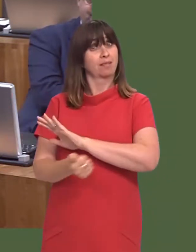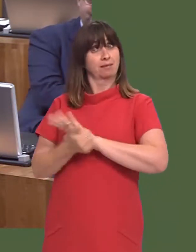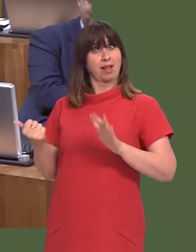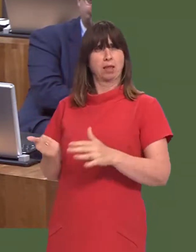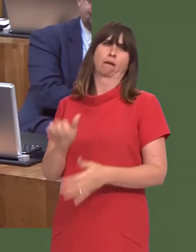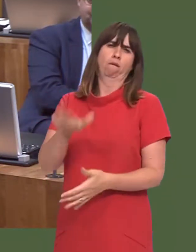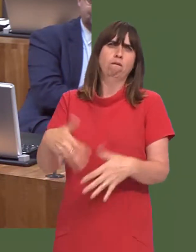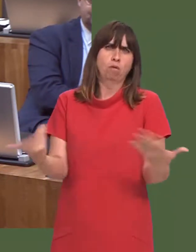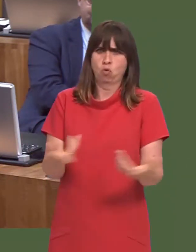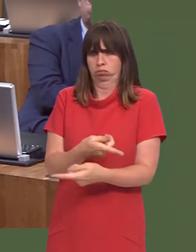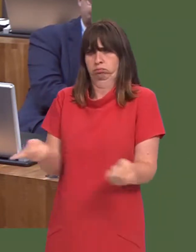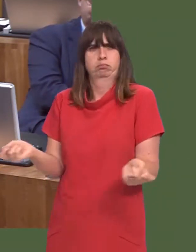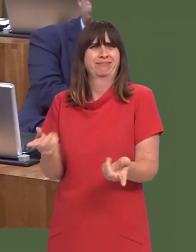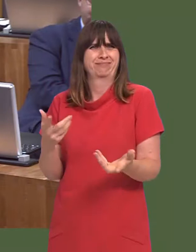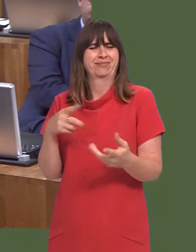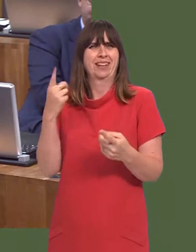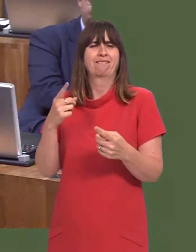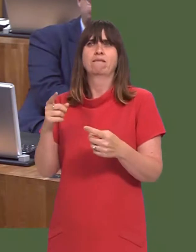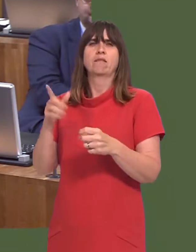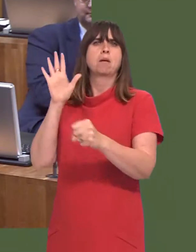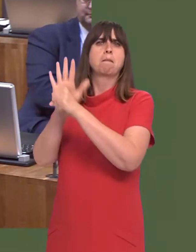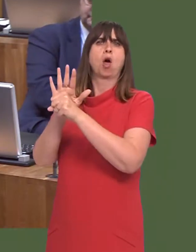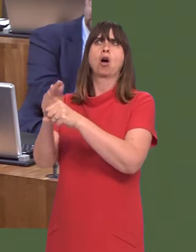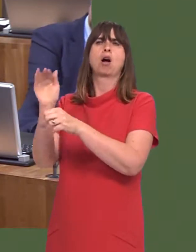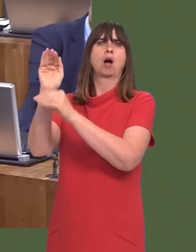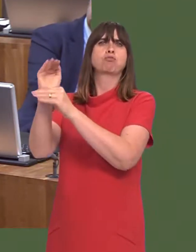Carwyn Jones: In terms of skills, there is no doubt that any kind of restriction on migration